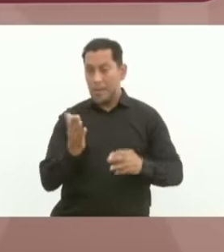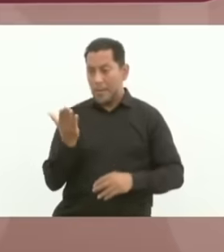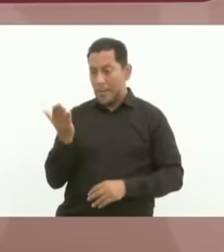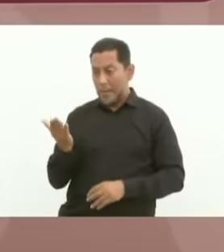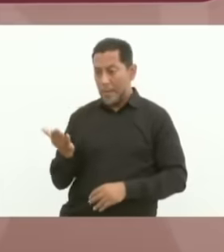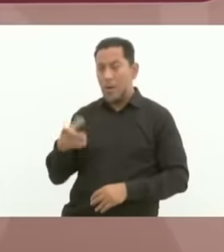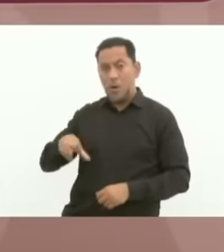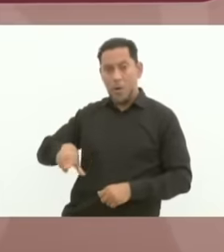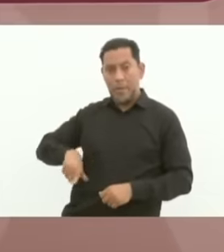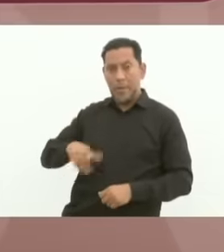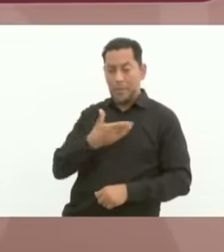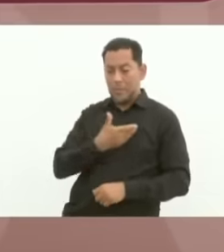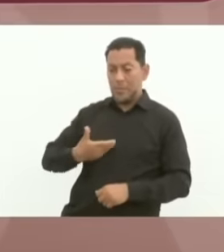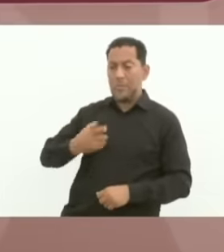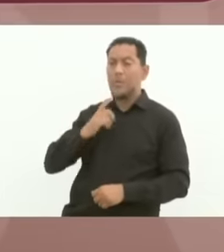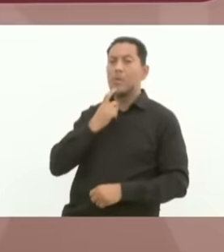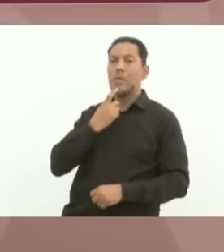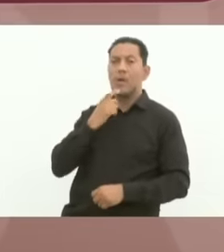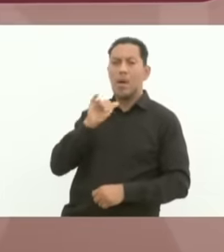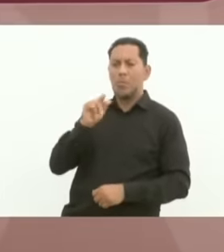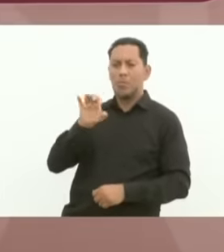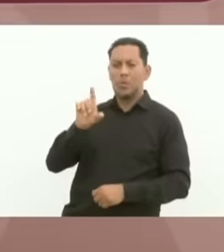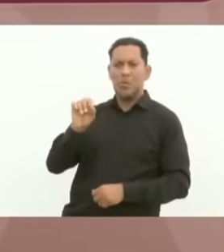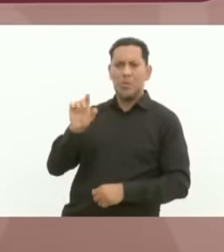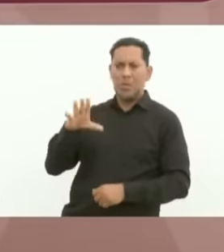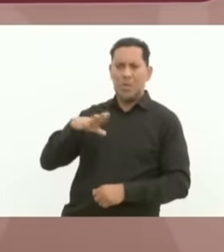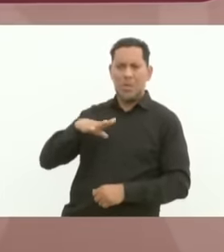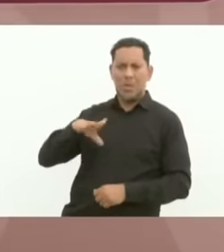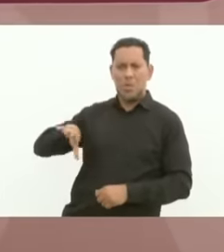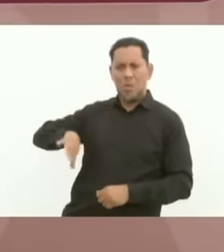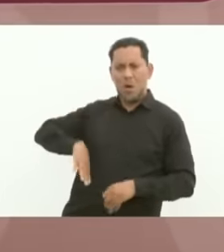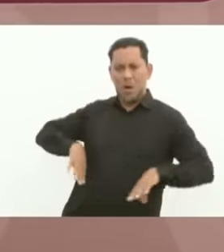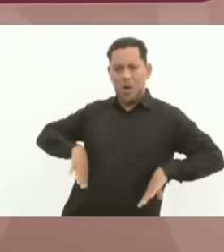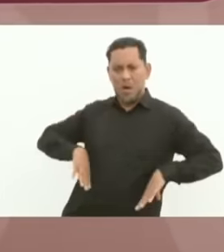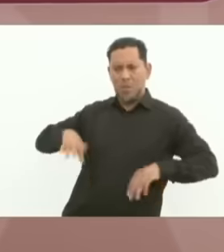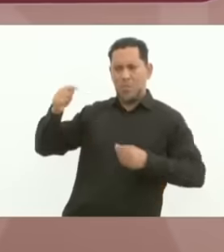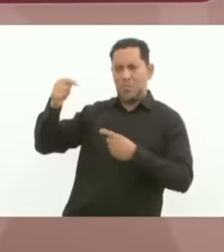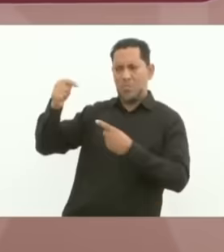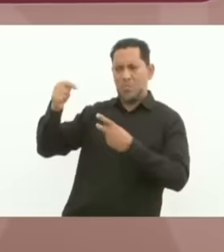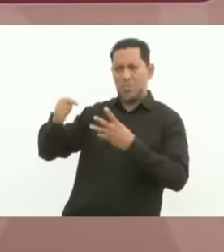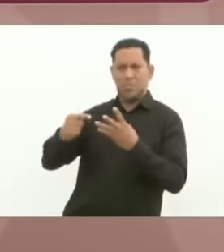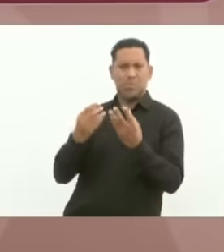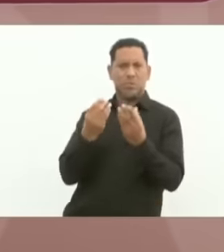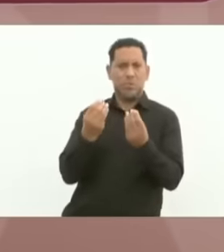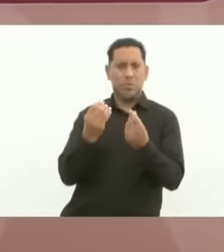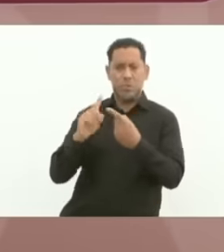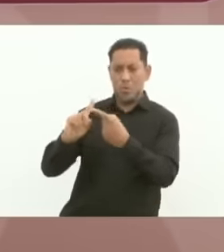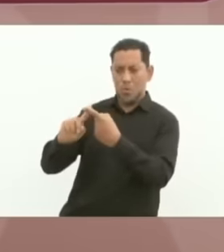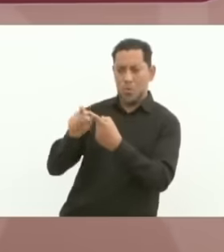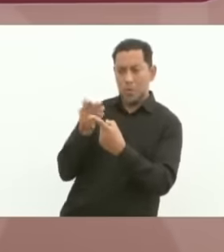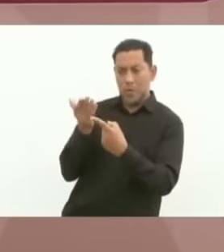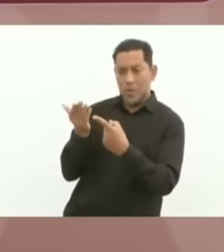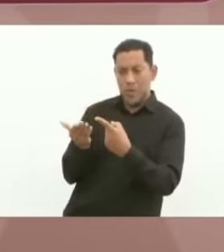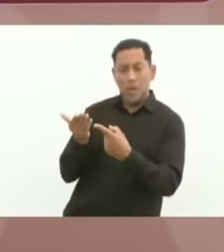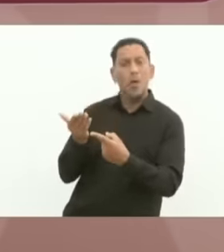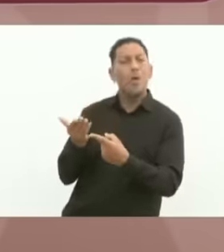López Obrador has several characteristics the first is that it represents a transformation